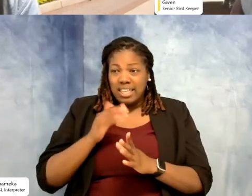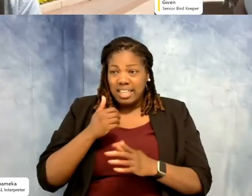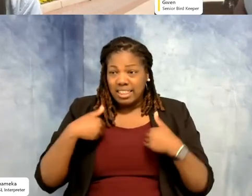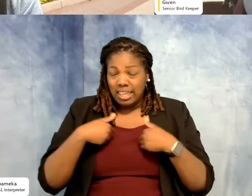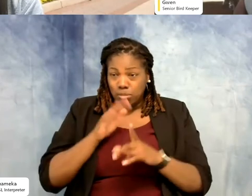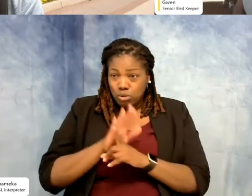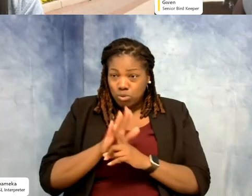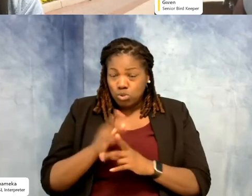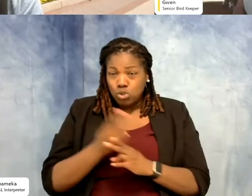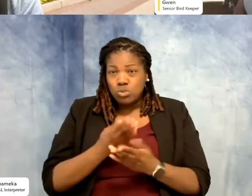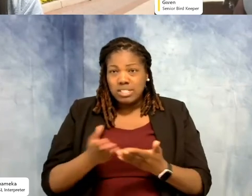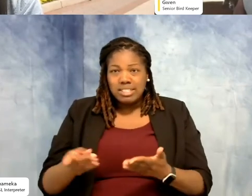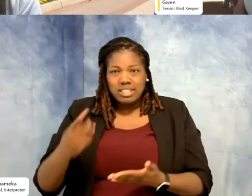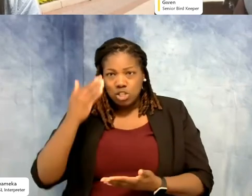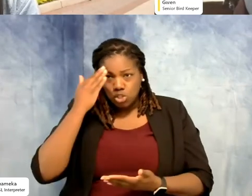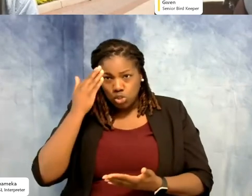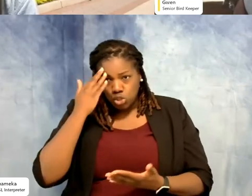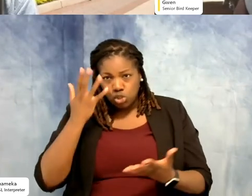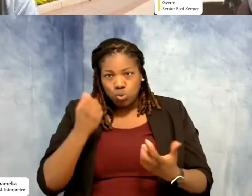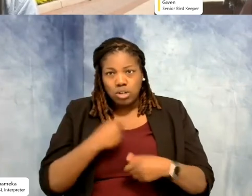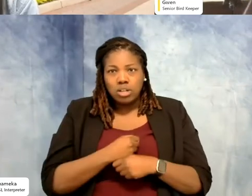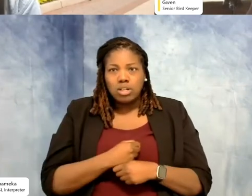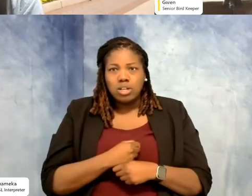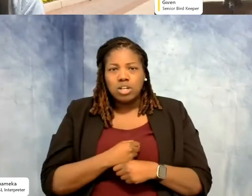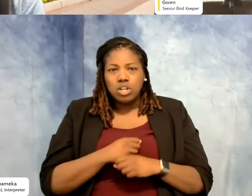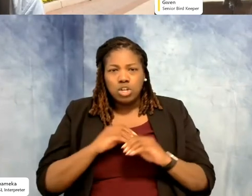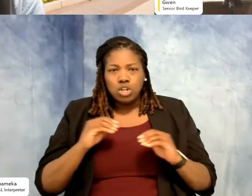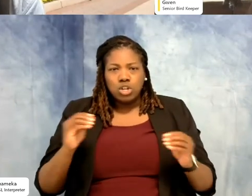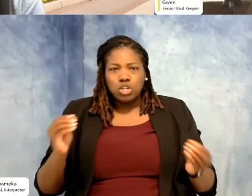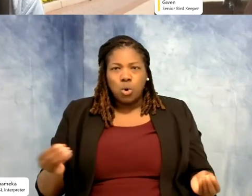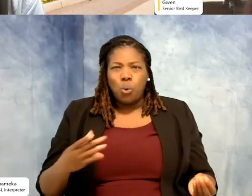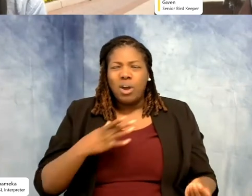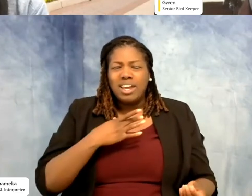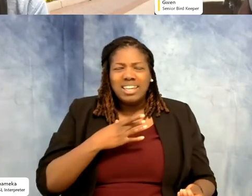you try to make that a calm experience. Nobody likes to get an exam, I don't like getting exams.